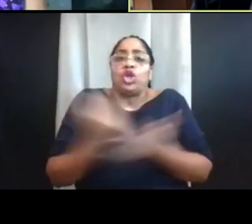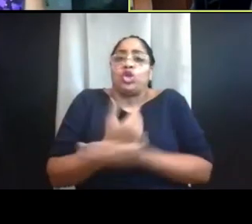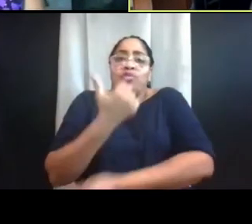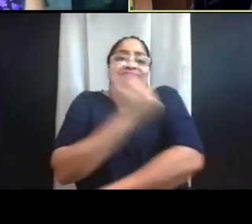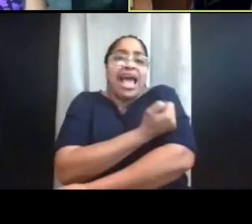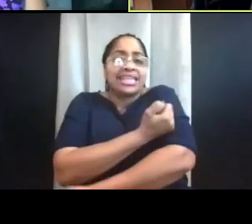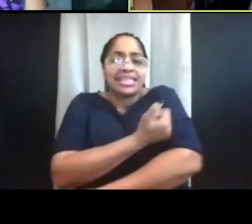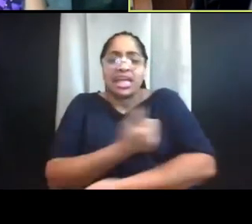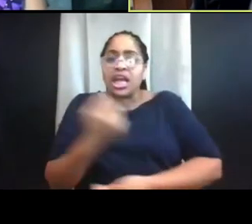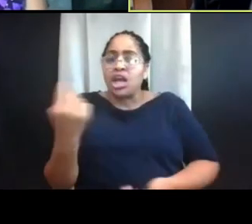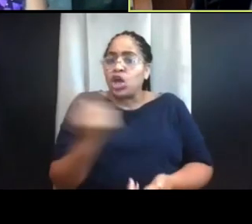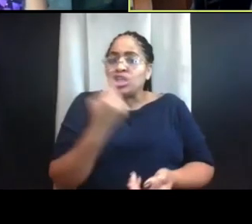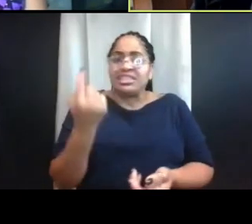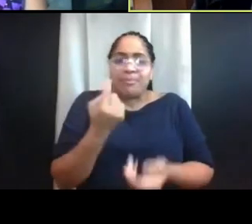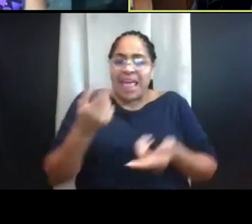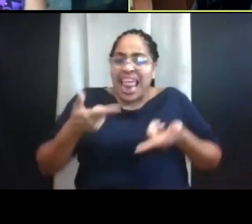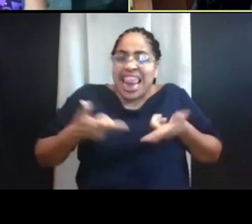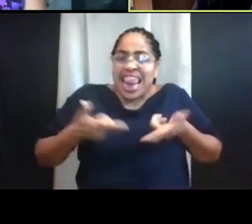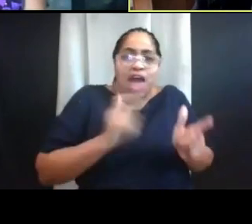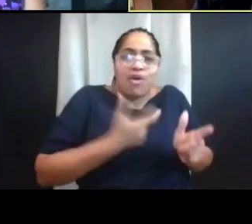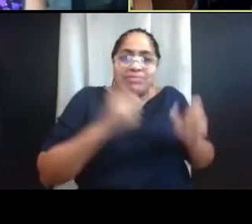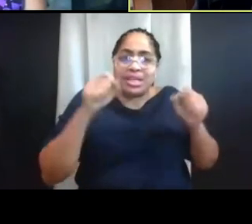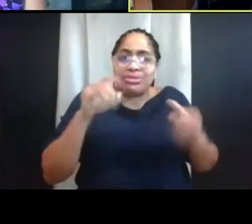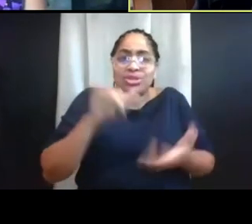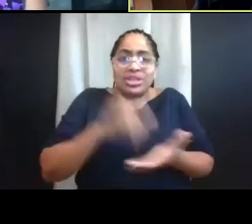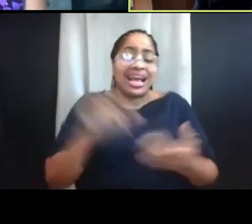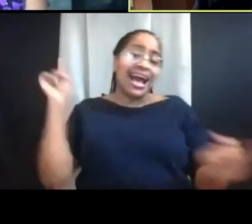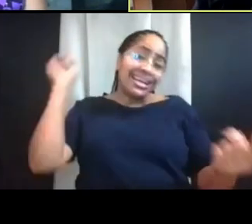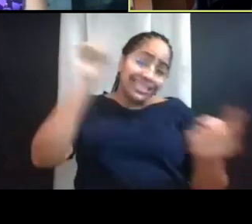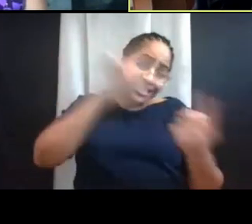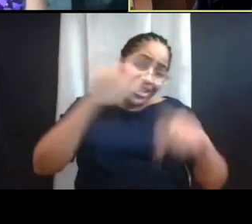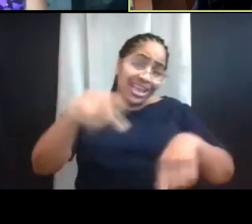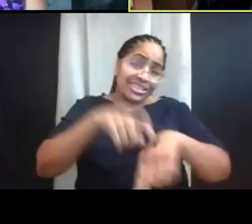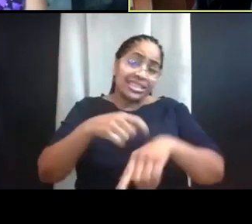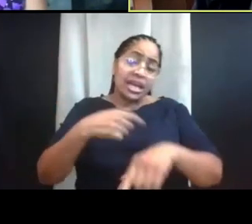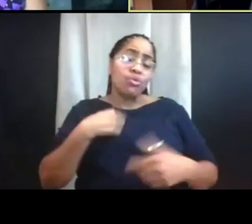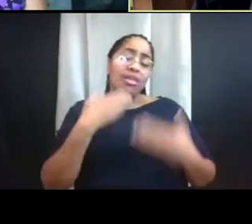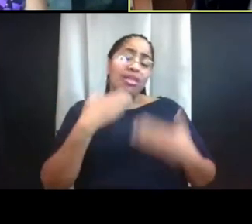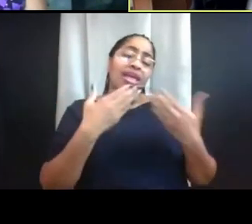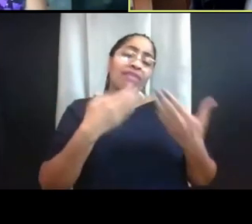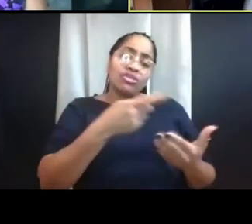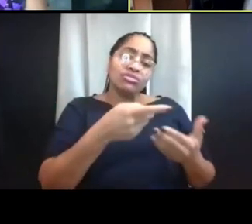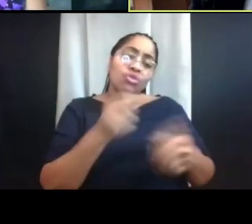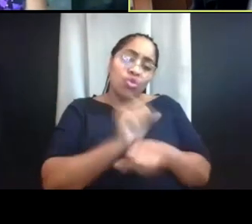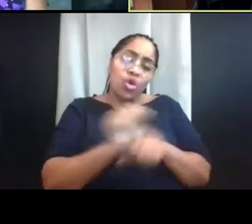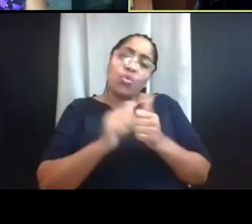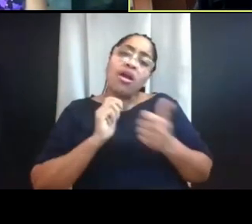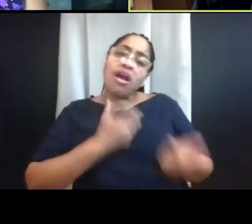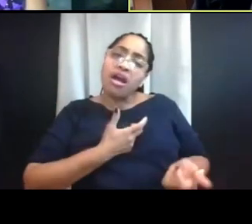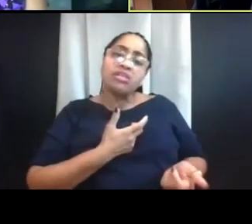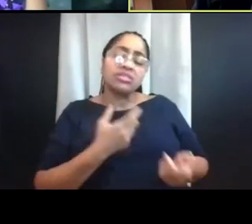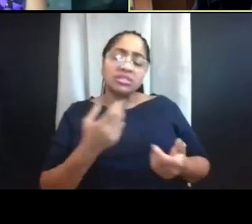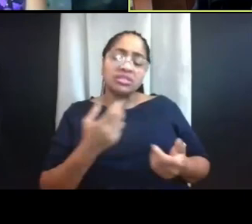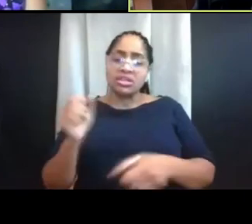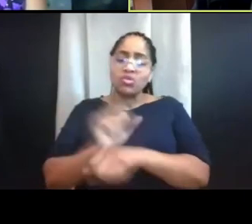And until then, we're grateful that you stick with us and that you work with your students to help them get as much out of their university experience